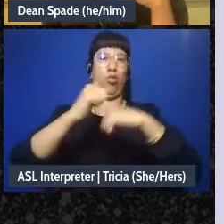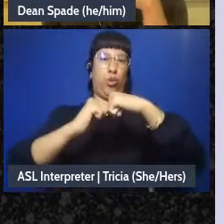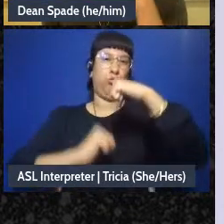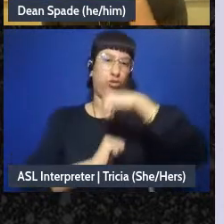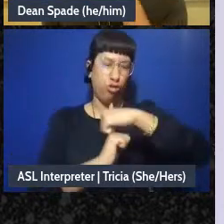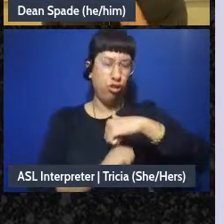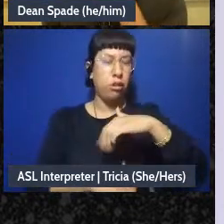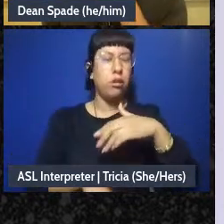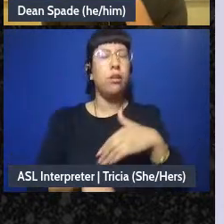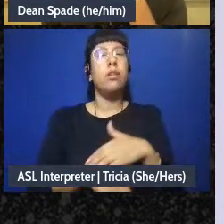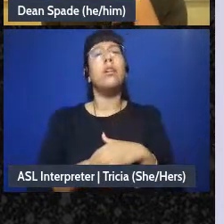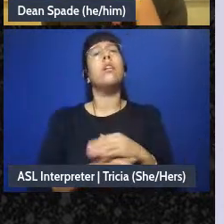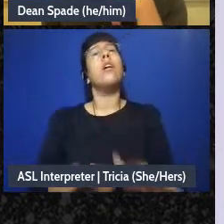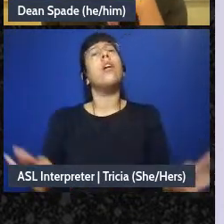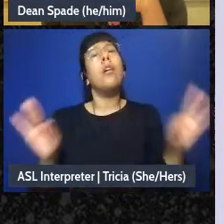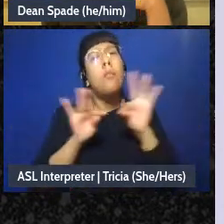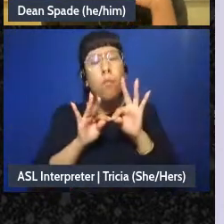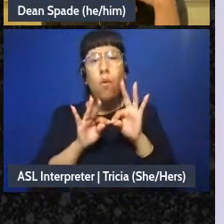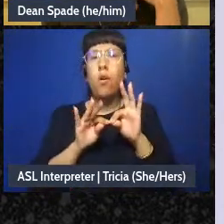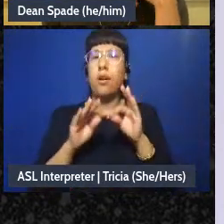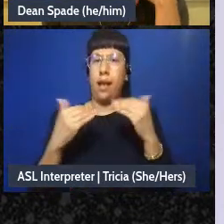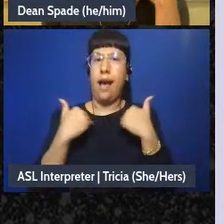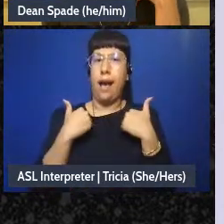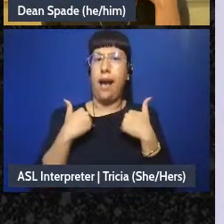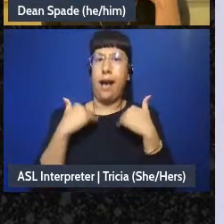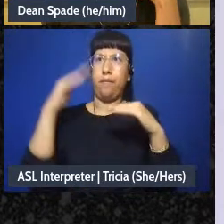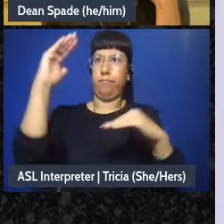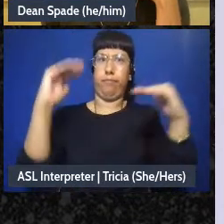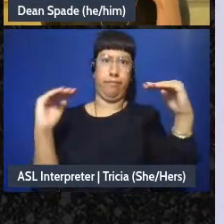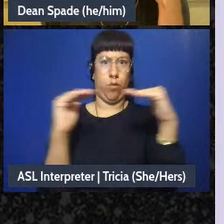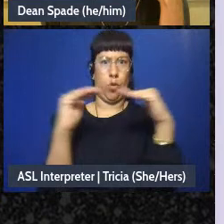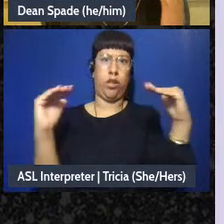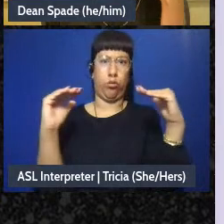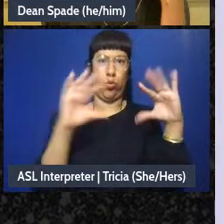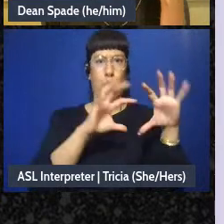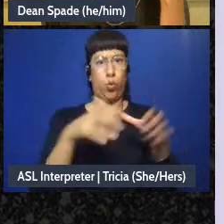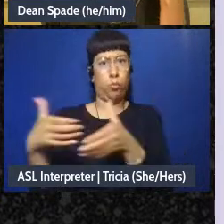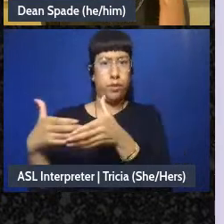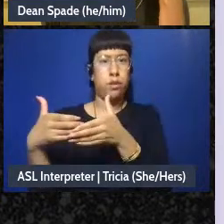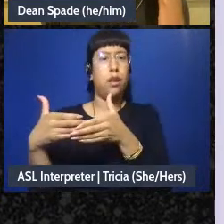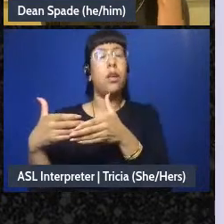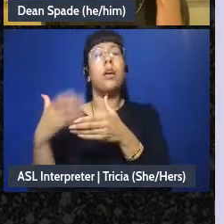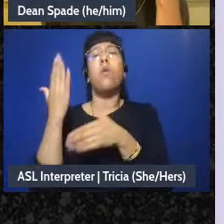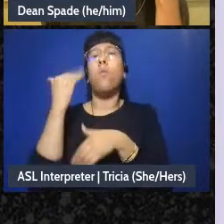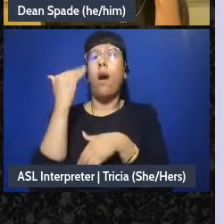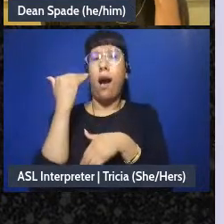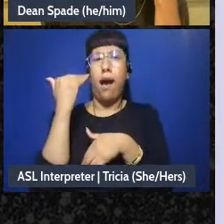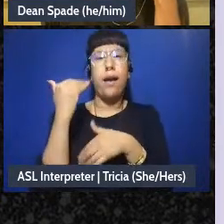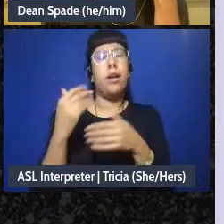important to have our groups operate horizontally are many. One is that we see again and again that